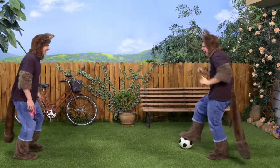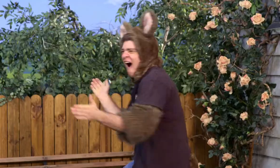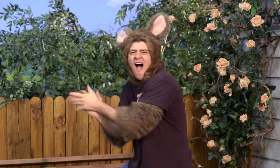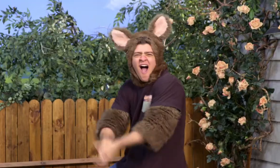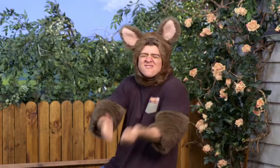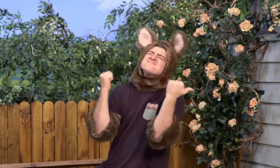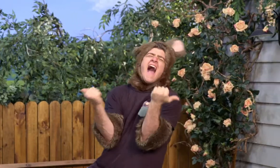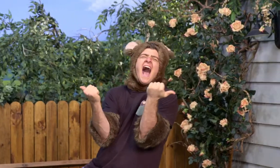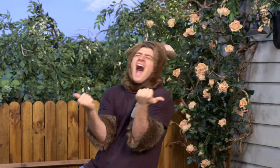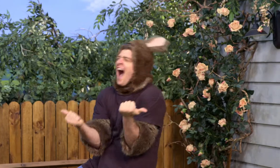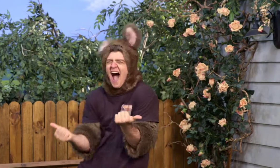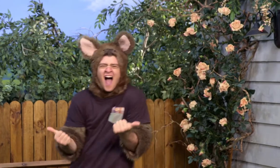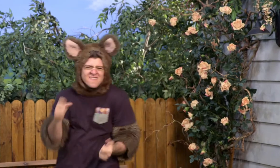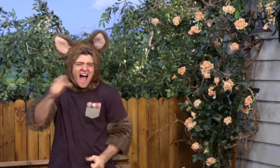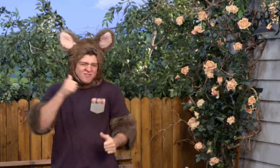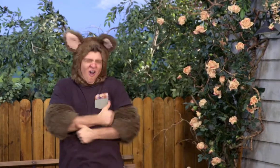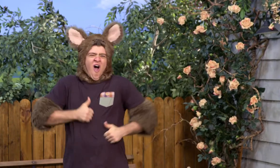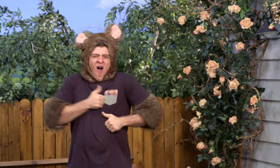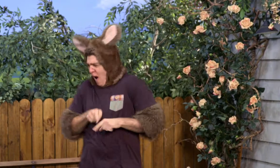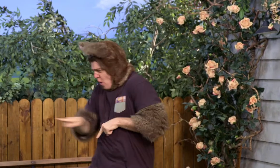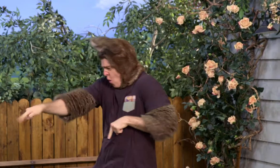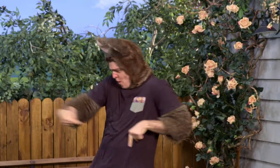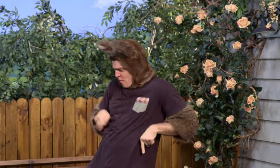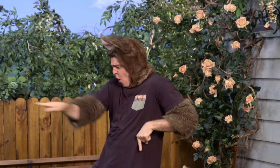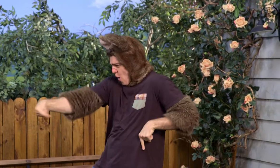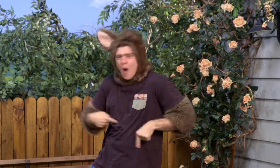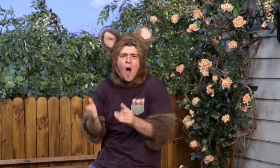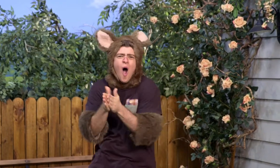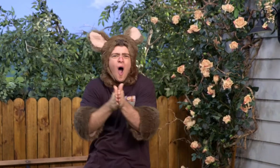This is great! It's so much fun kicking it back and forth!